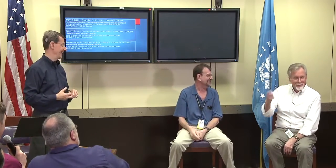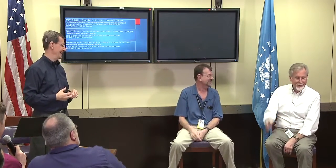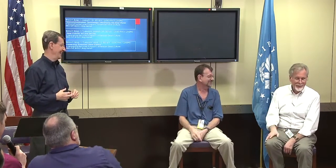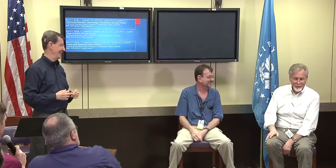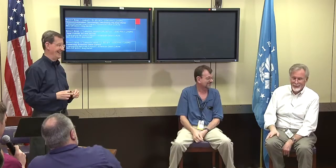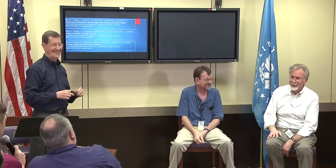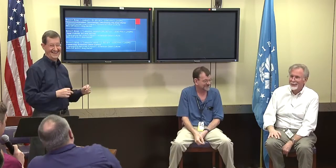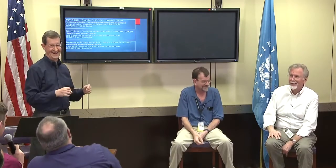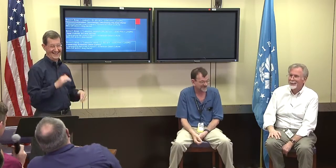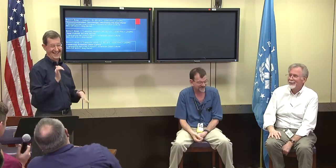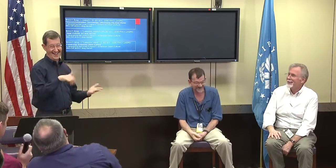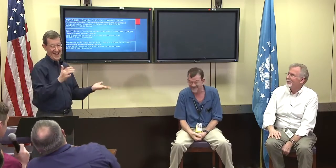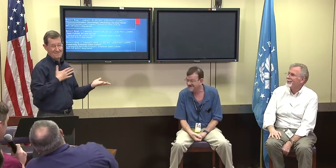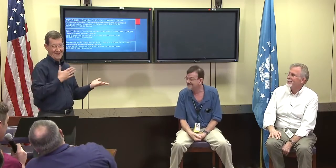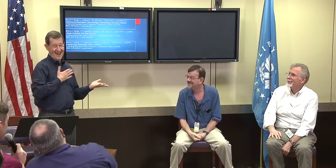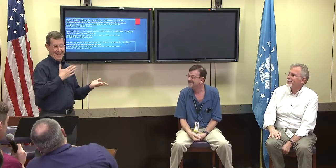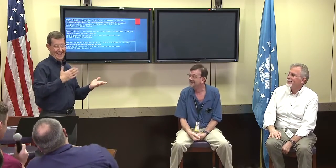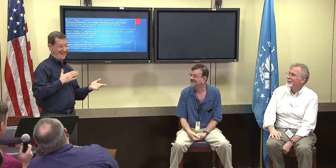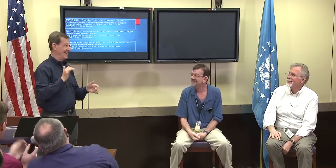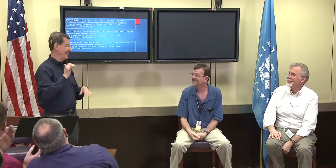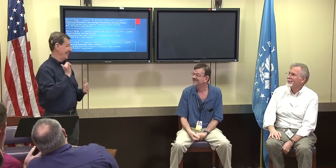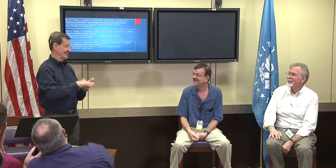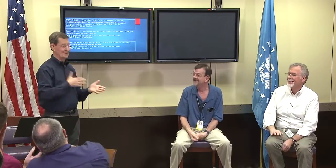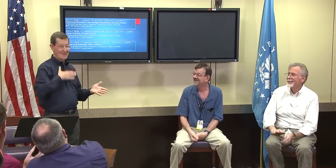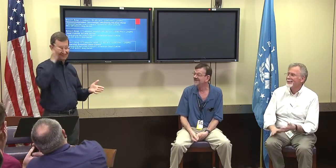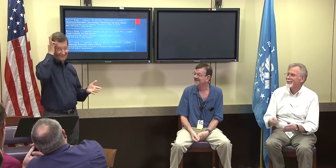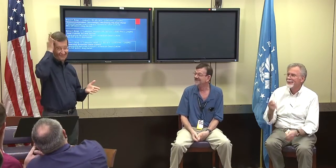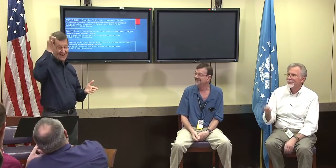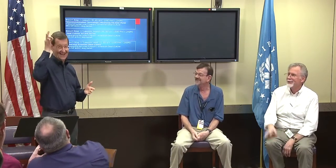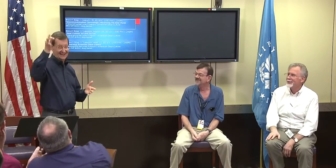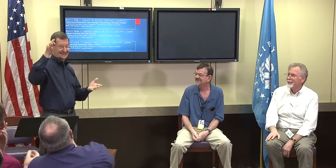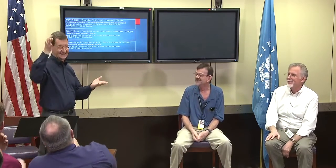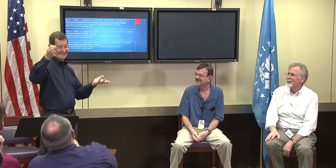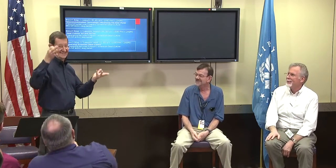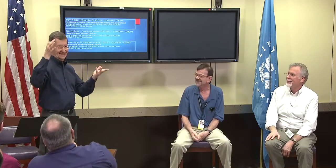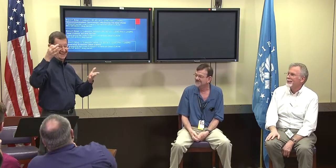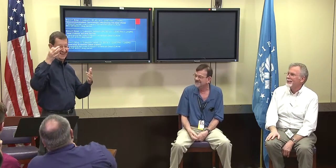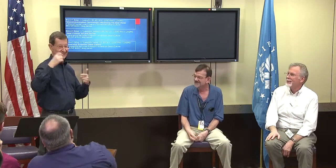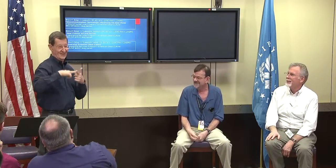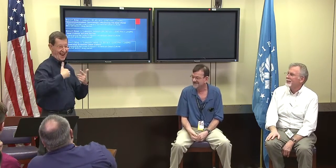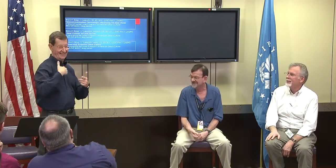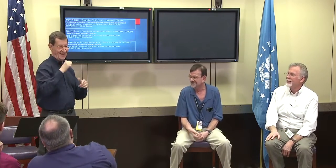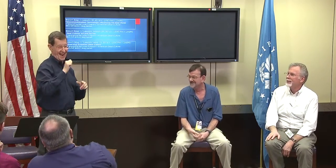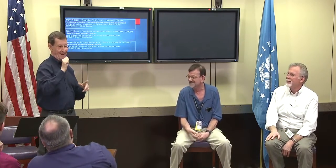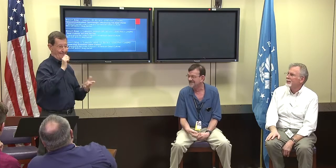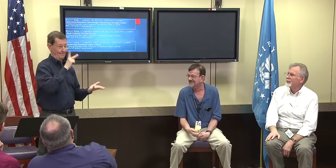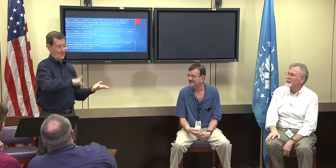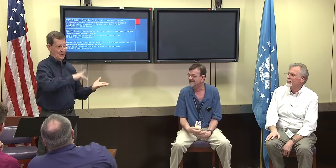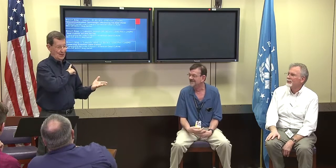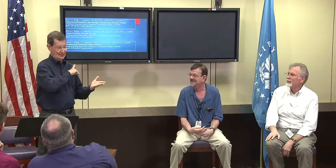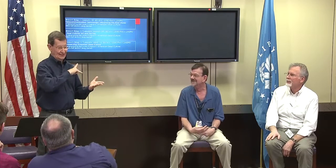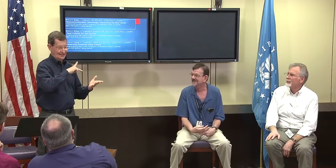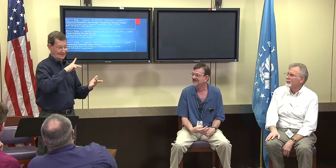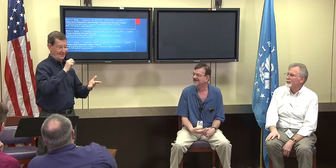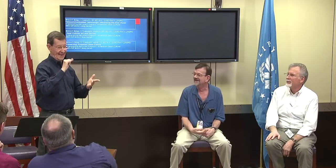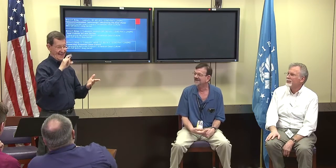He has an imagination. I would , I can imagine, that will be great